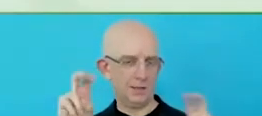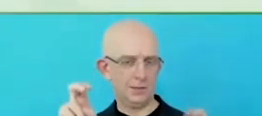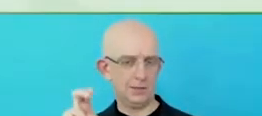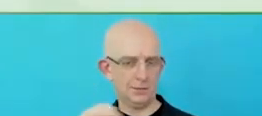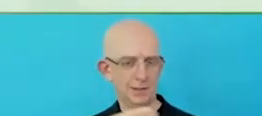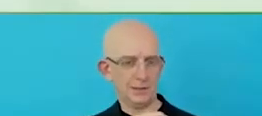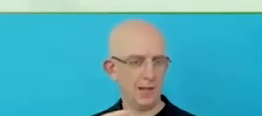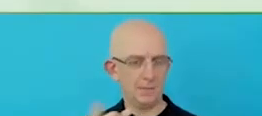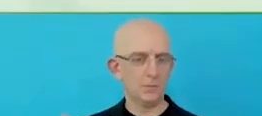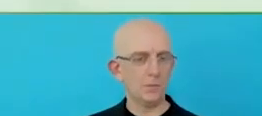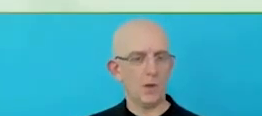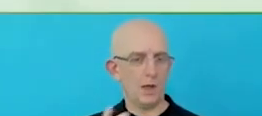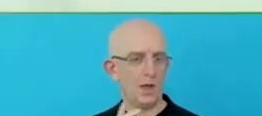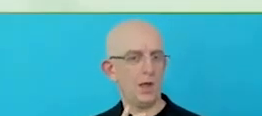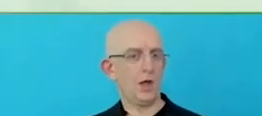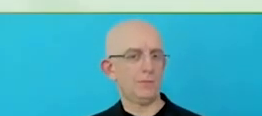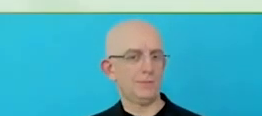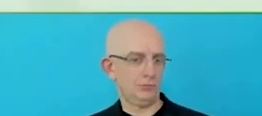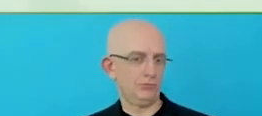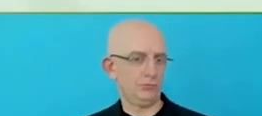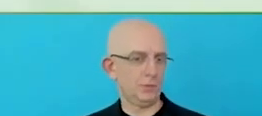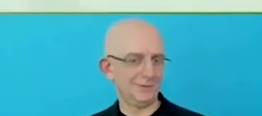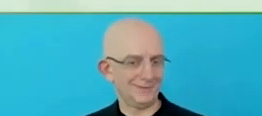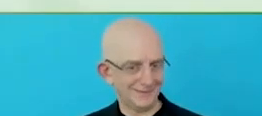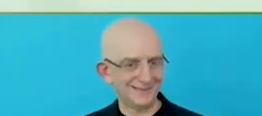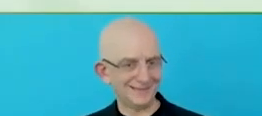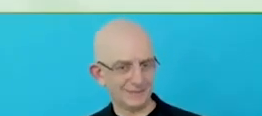The goal there is a seamless experience and at the same time,